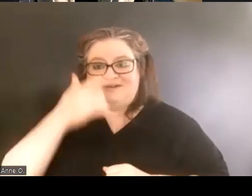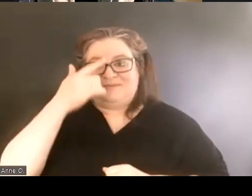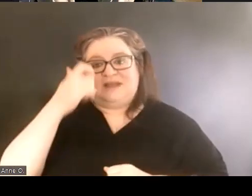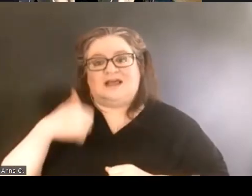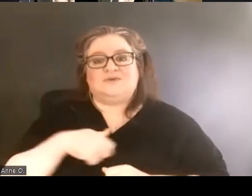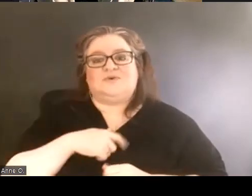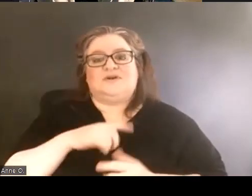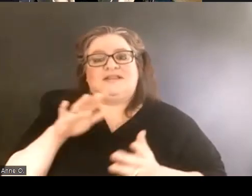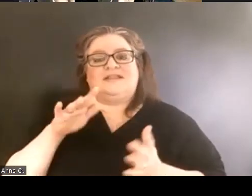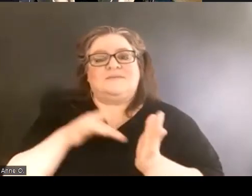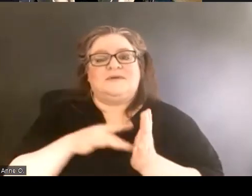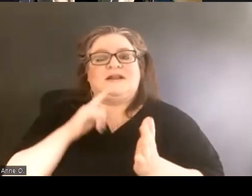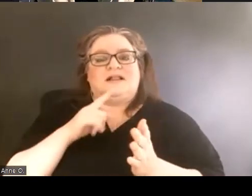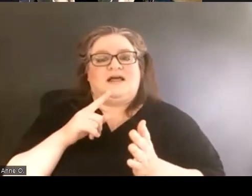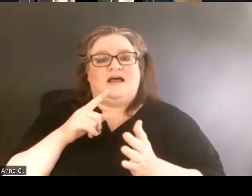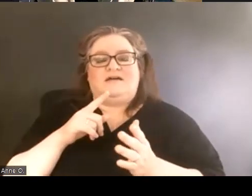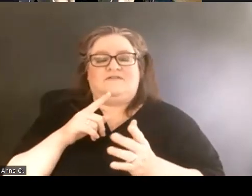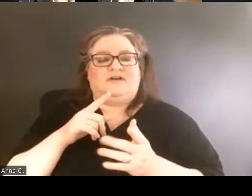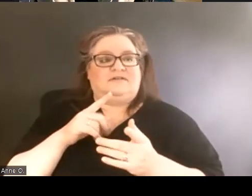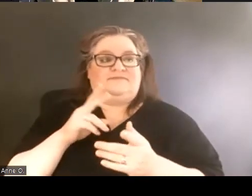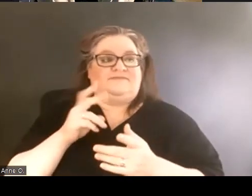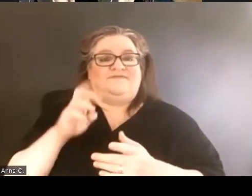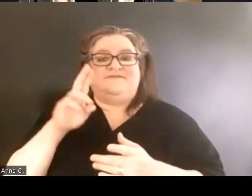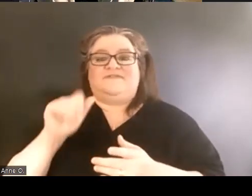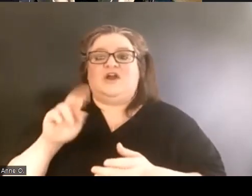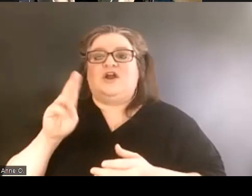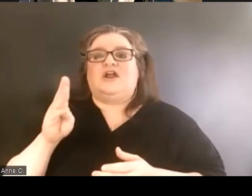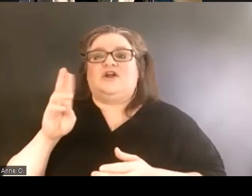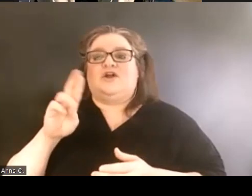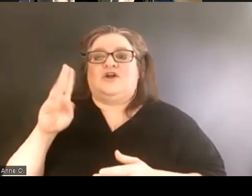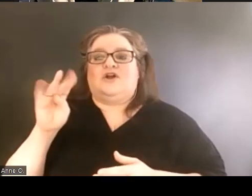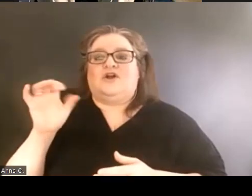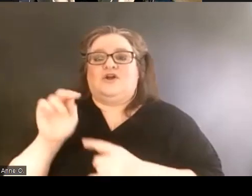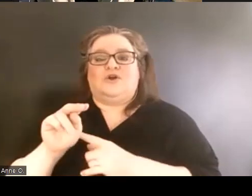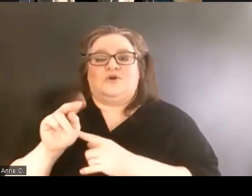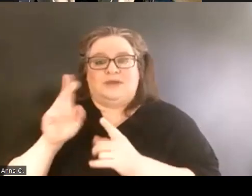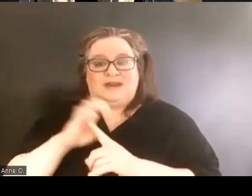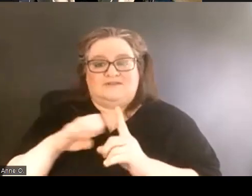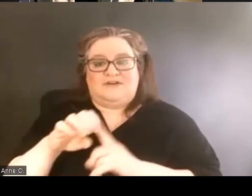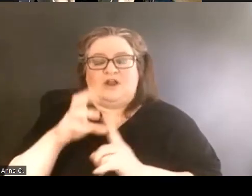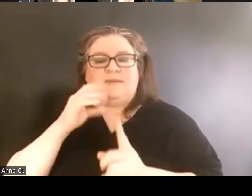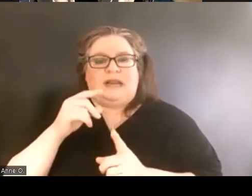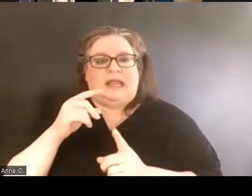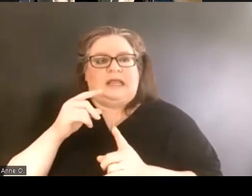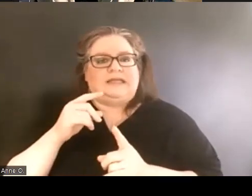of a very urban environment and there's very little place for us to grow.